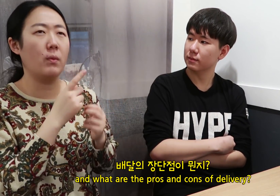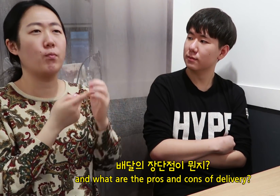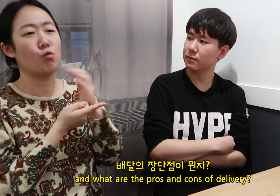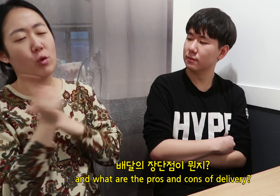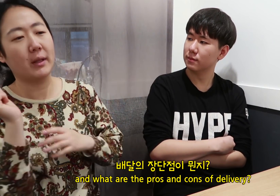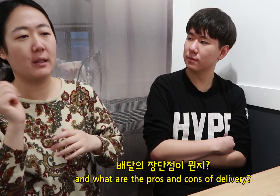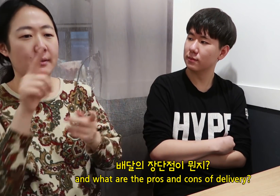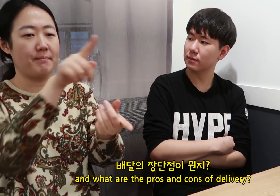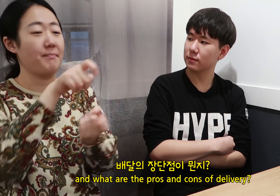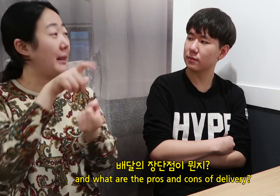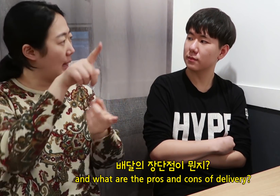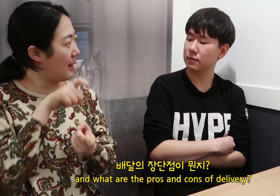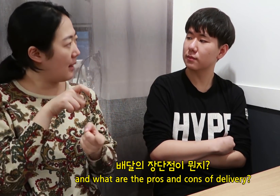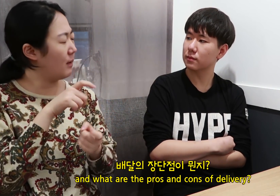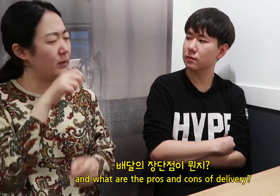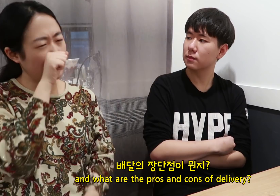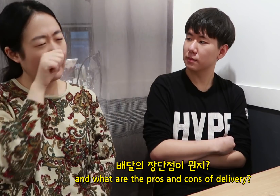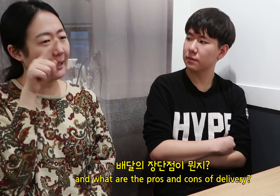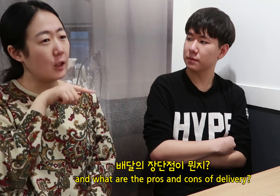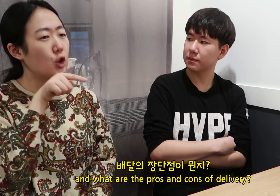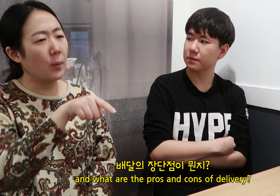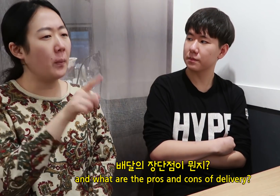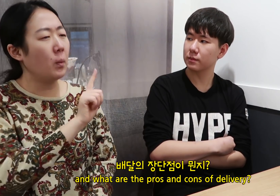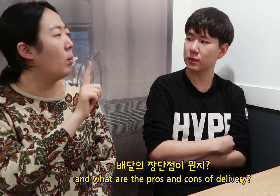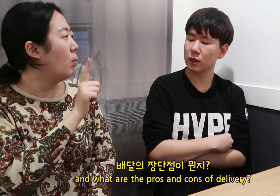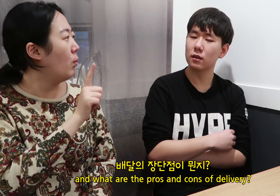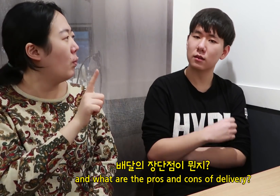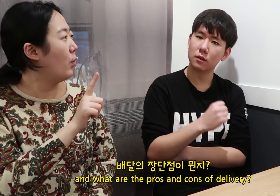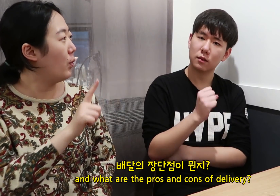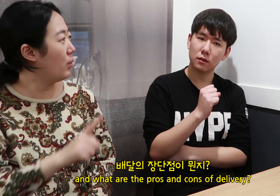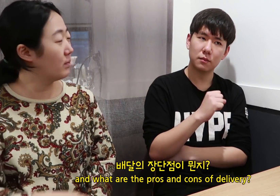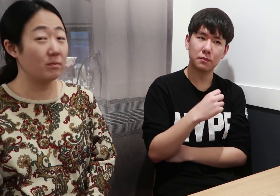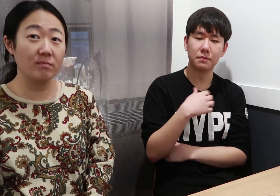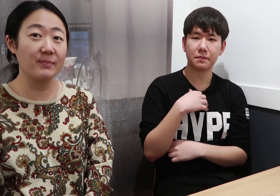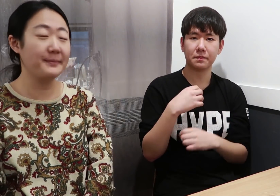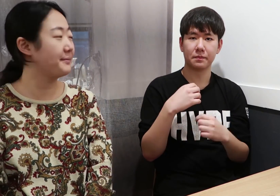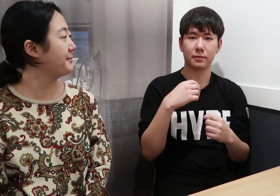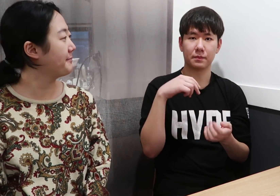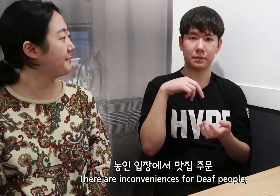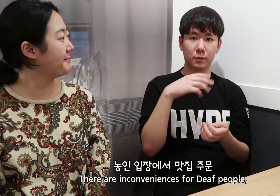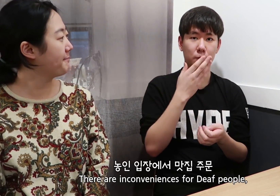and what are the pros and cons of delivery?